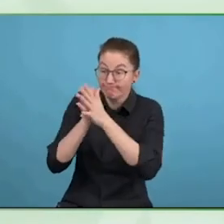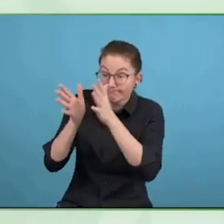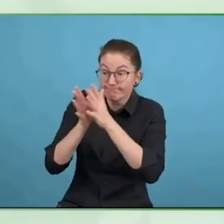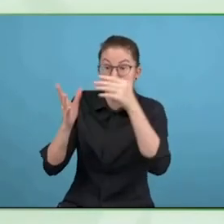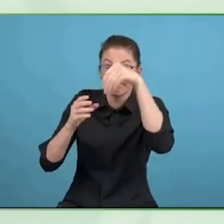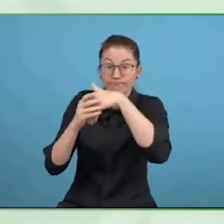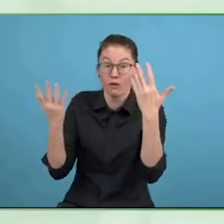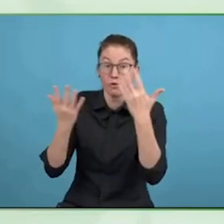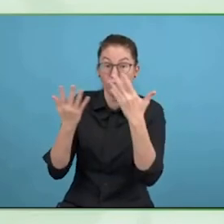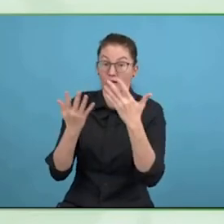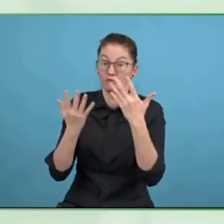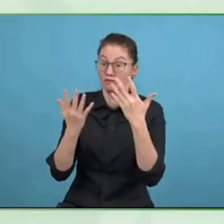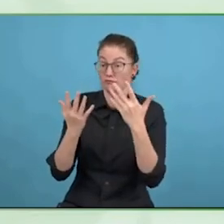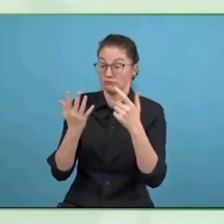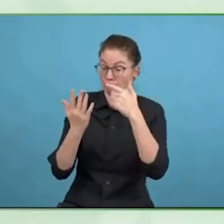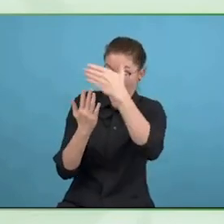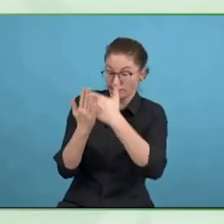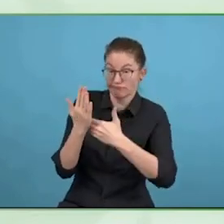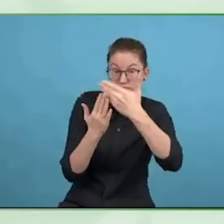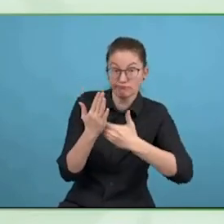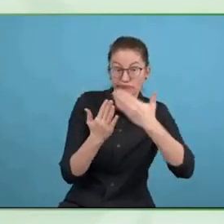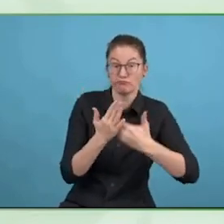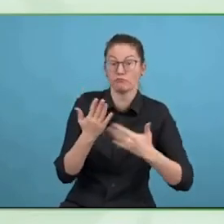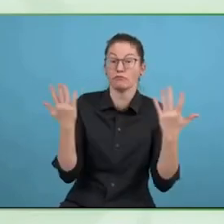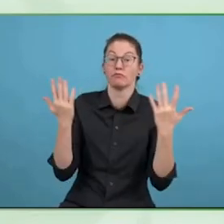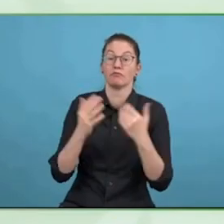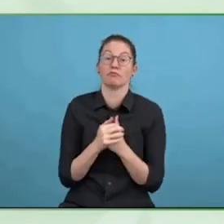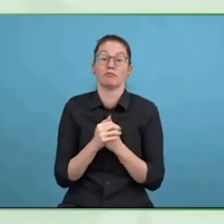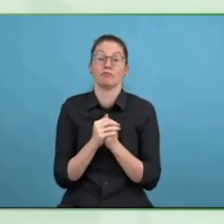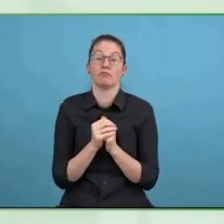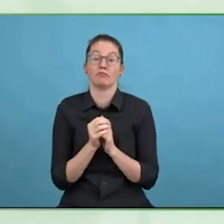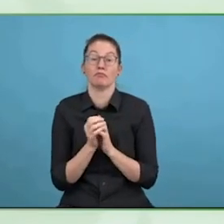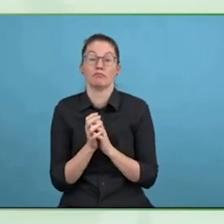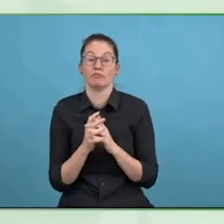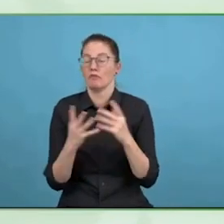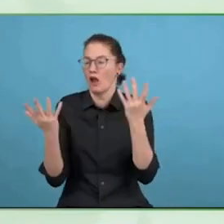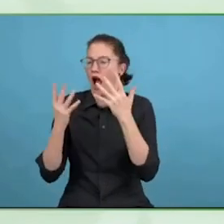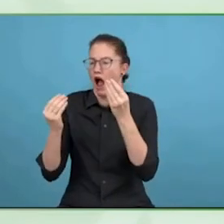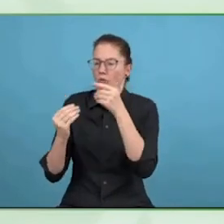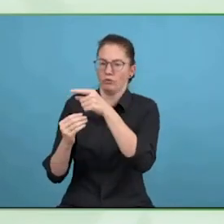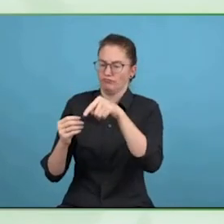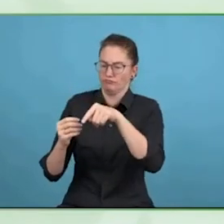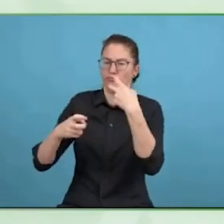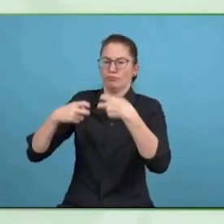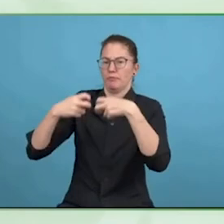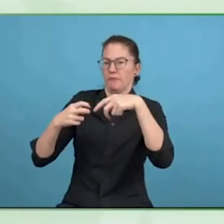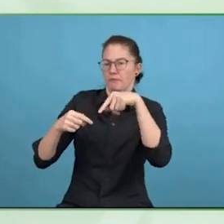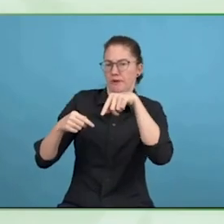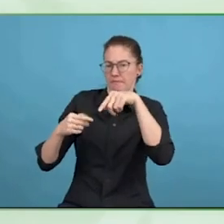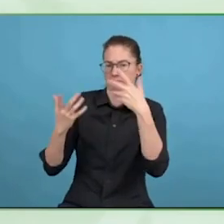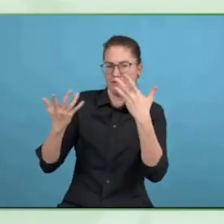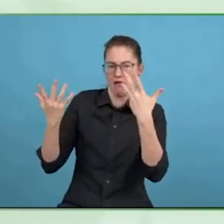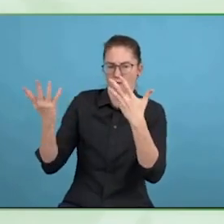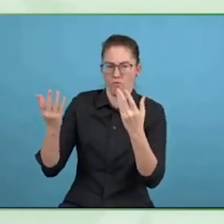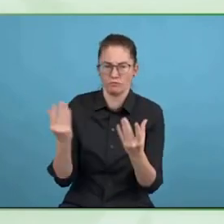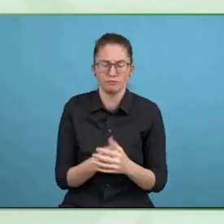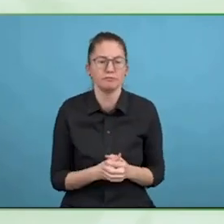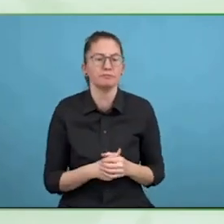There are a group of people that have very involved in taking a look at plain language. What does plain language mean, how do you interpret that?